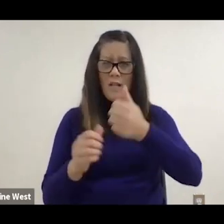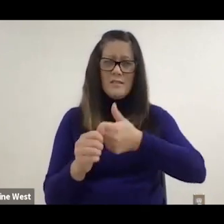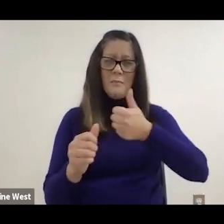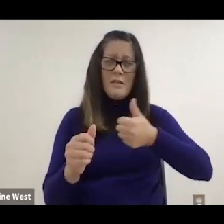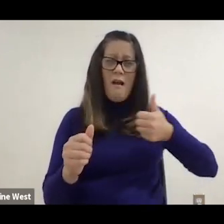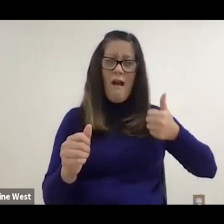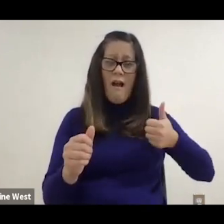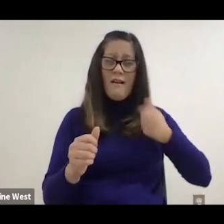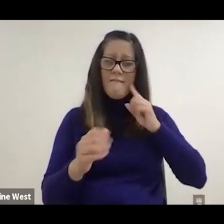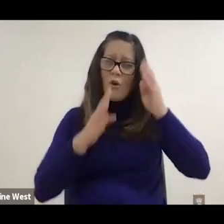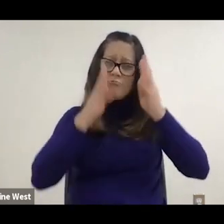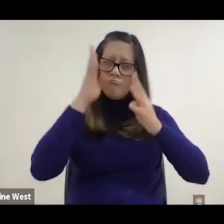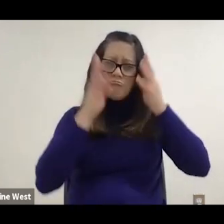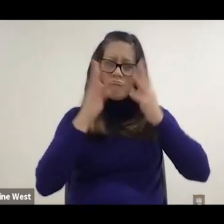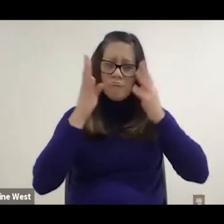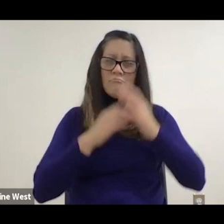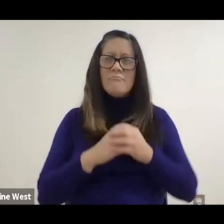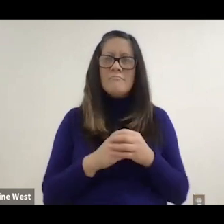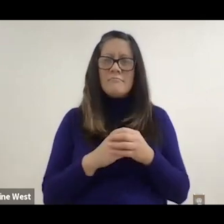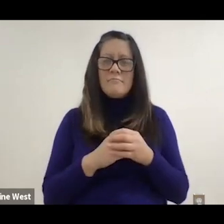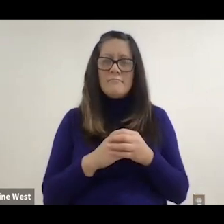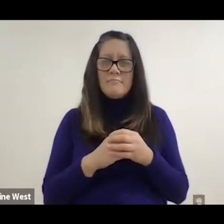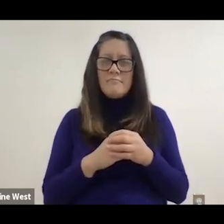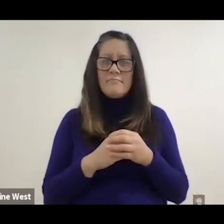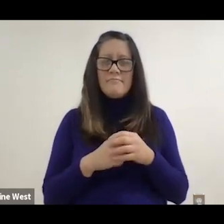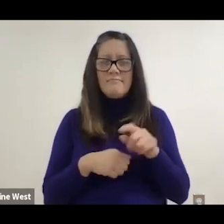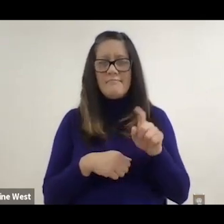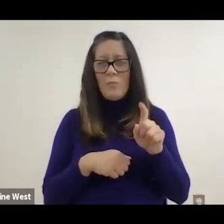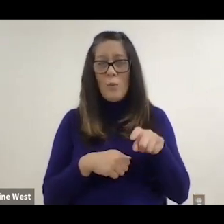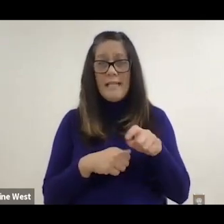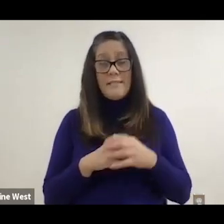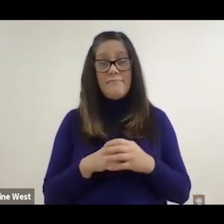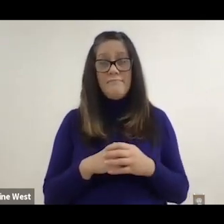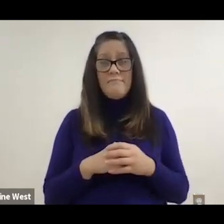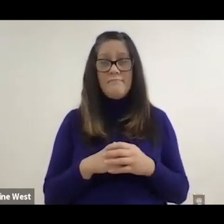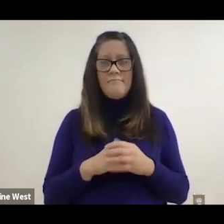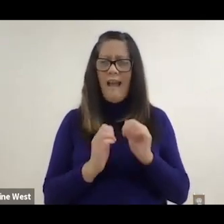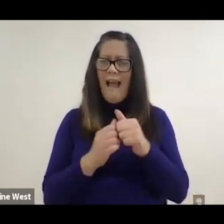United States for creating new inventors and we need one way that we could expand